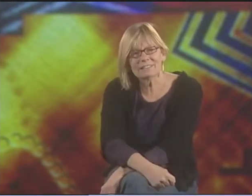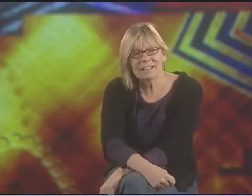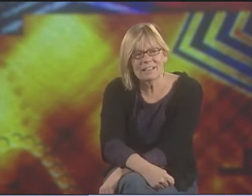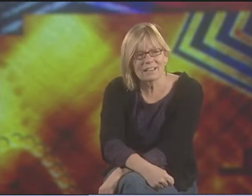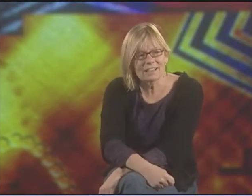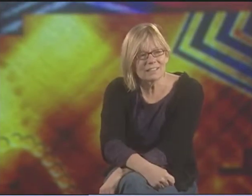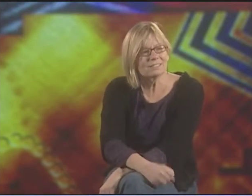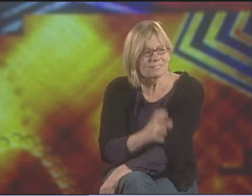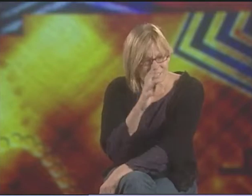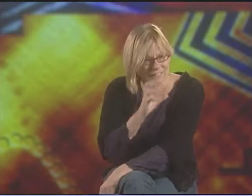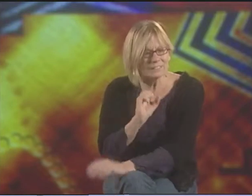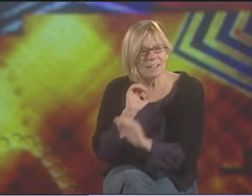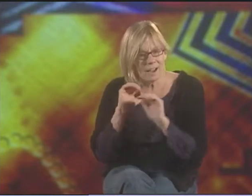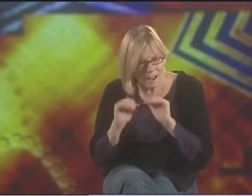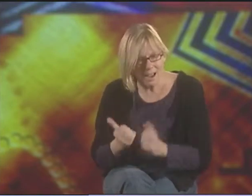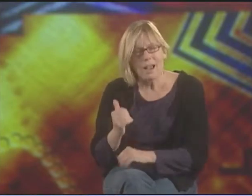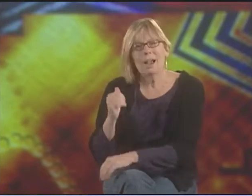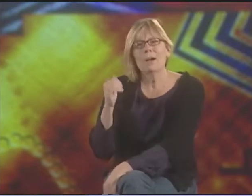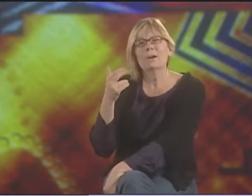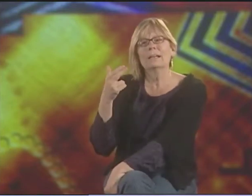IT WAS JUST FASCINATING HOW HE DID THAT.